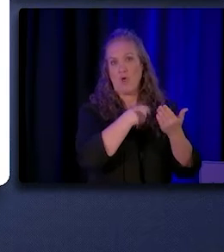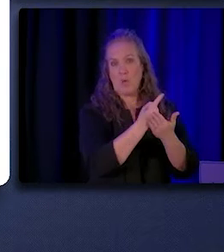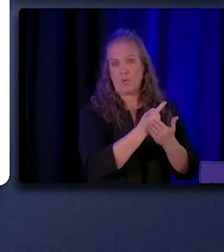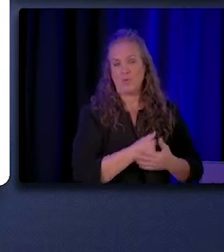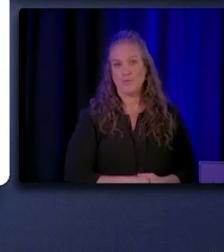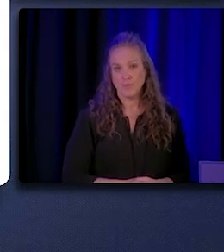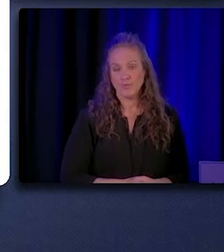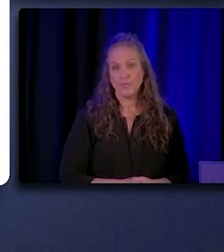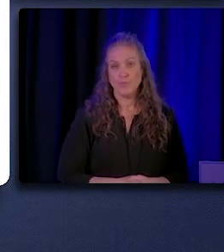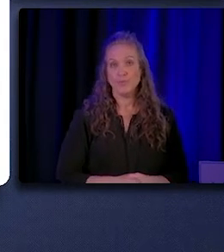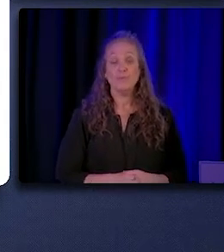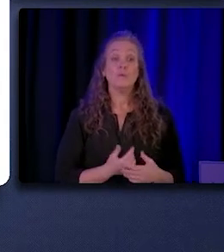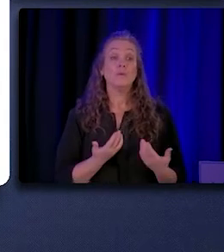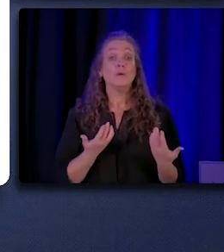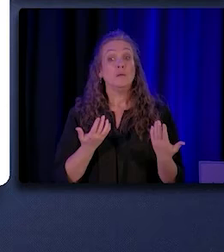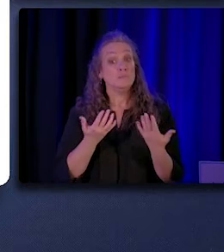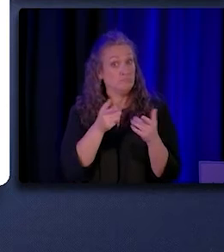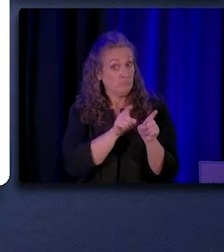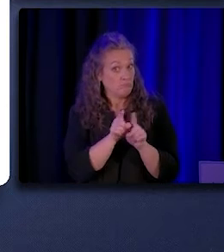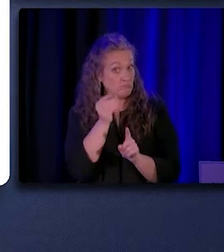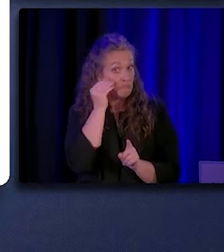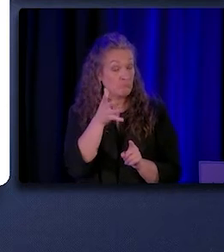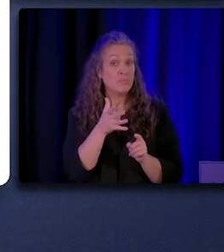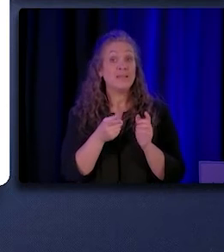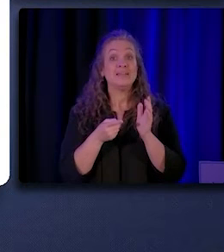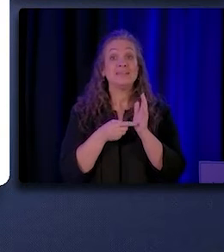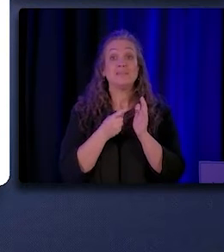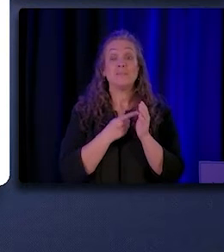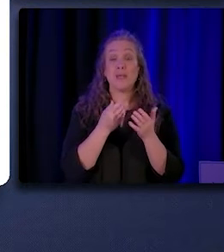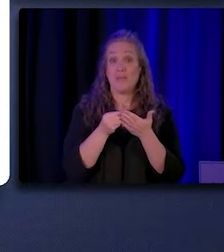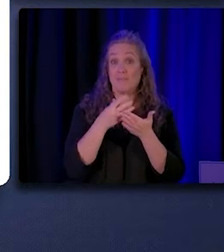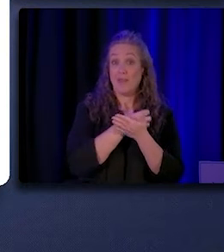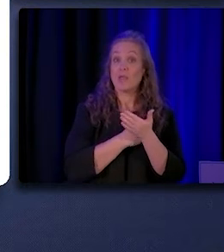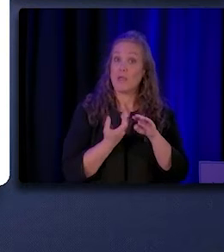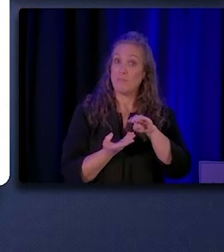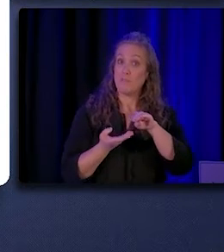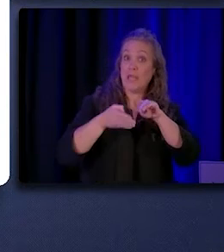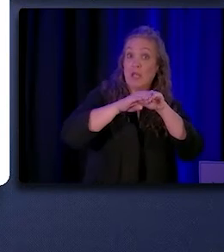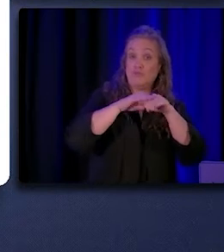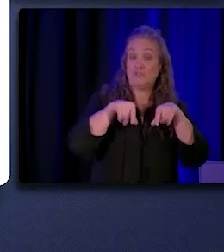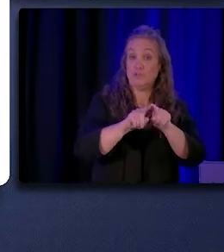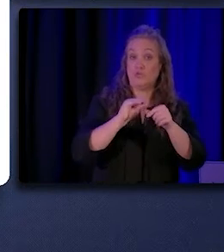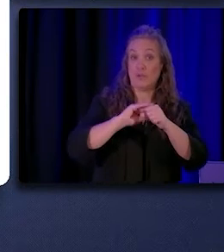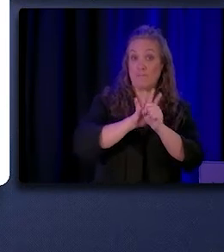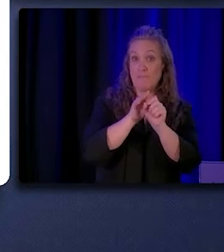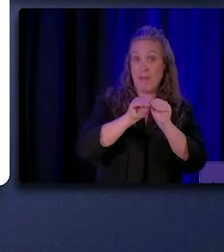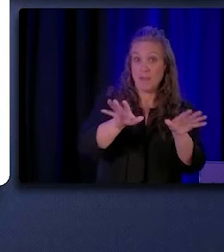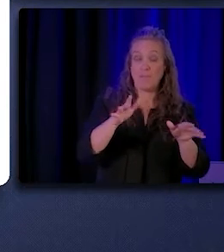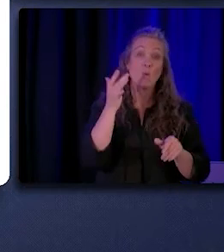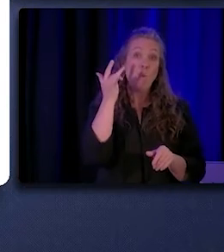Also, in some cases, CHW/P wages increased during the pandemic, partially as a result of increased demand.